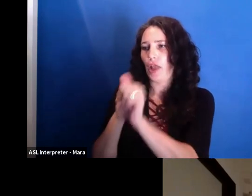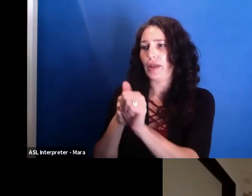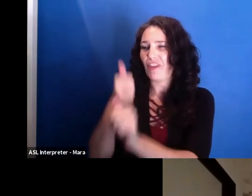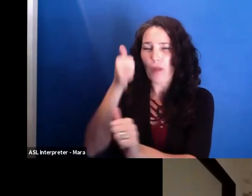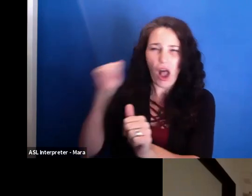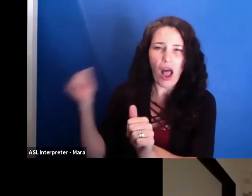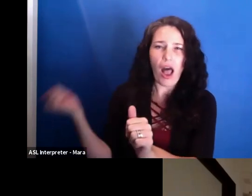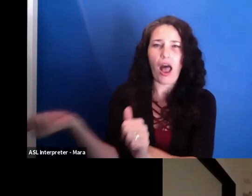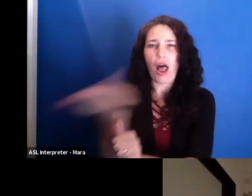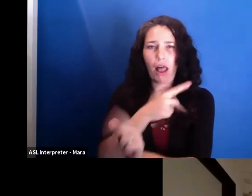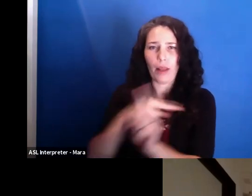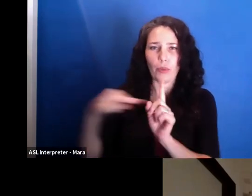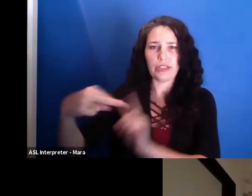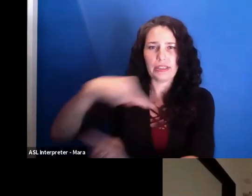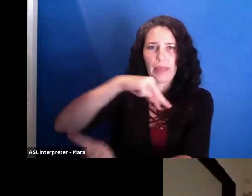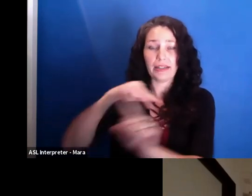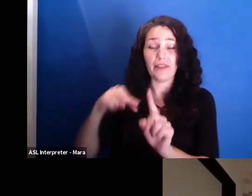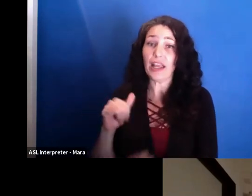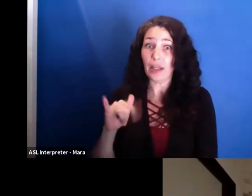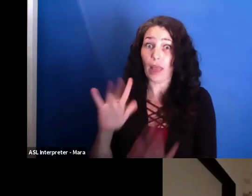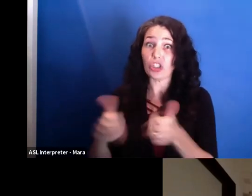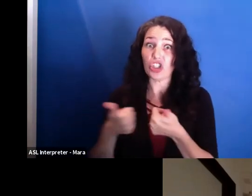It was a challenge because, you know, if I'd like,